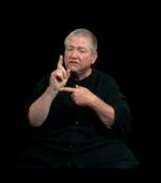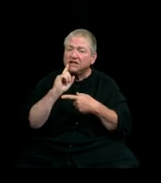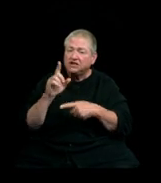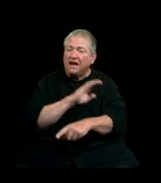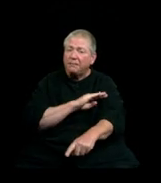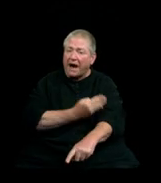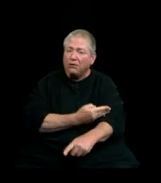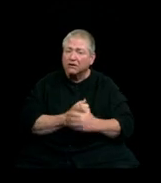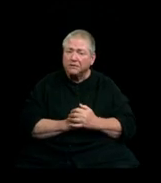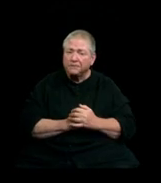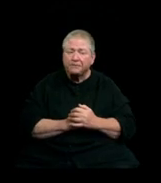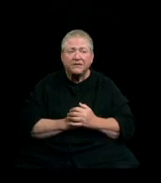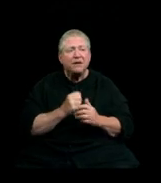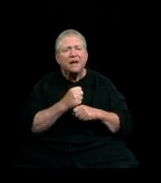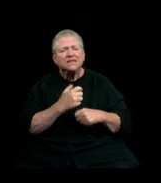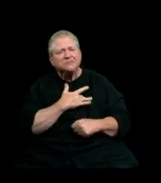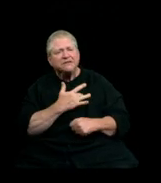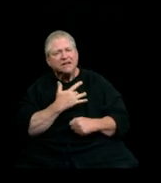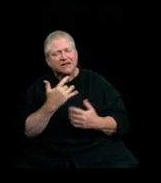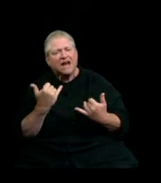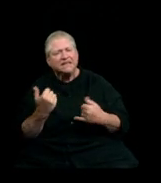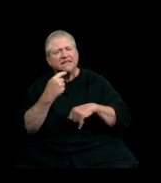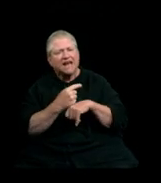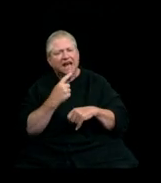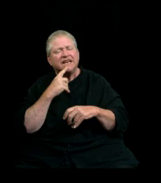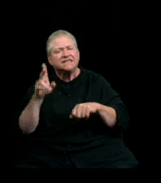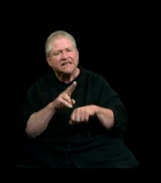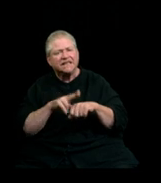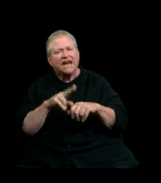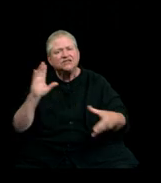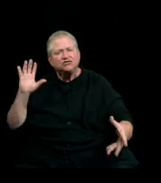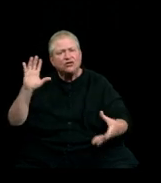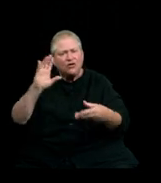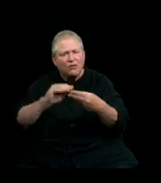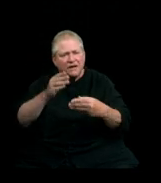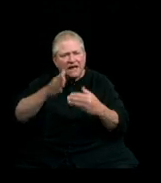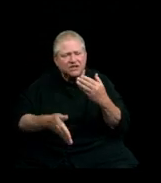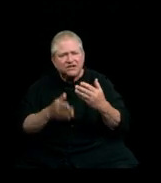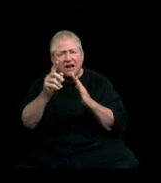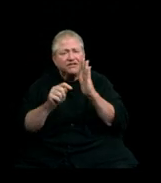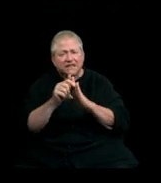It may feel like today is the natural culmination of your time here because of all the time you've spent surrounded